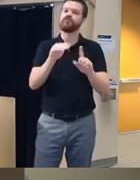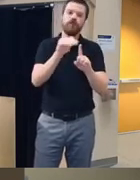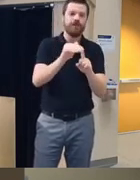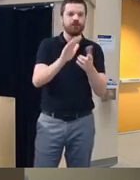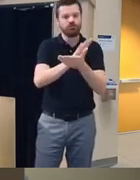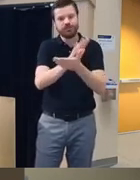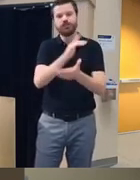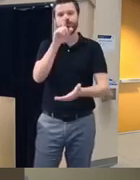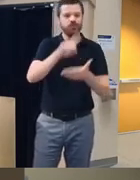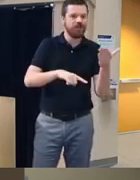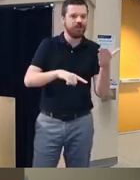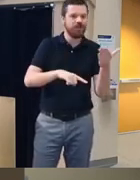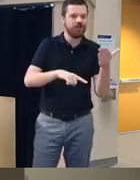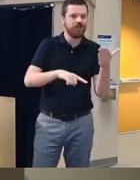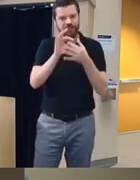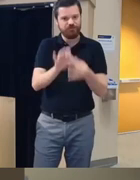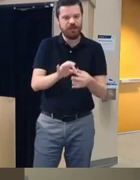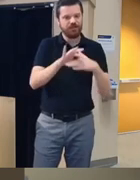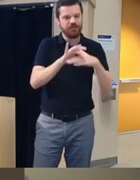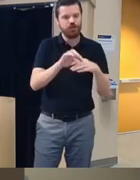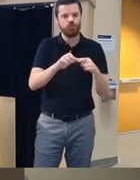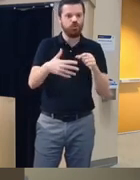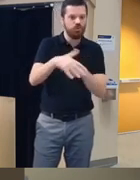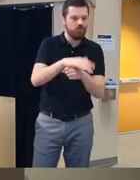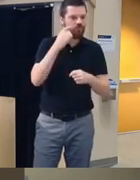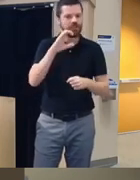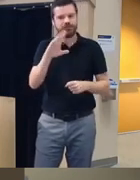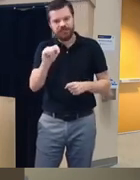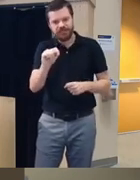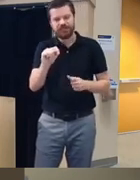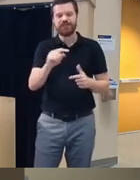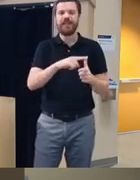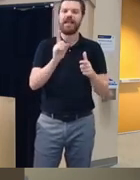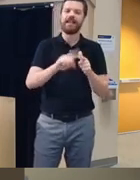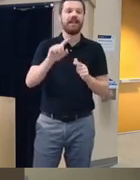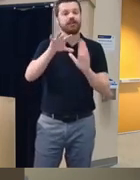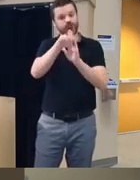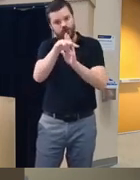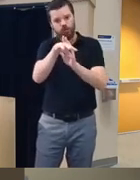what evidence-based content to cover for CBT and they tape serrated and under these like strict